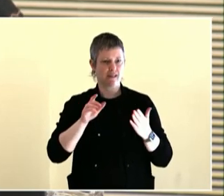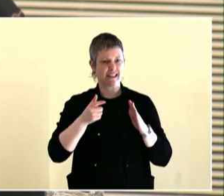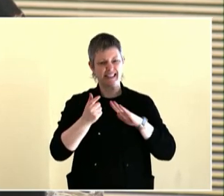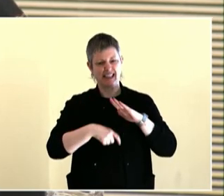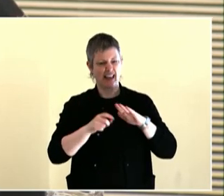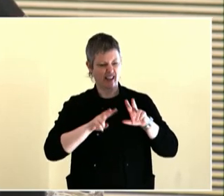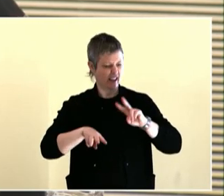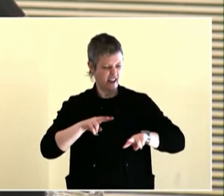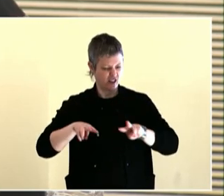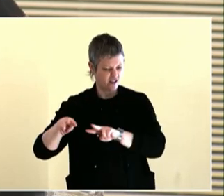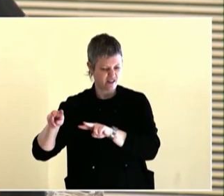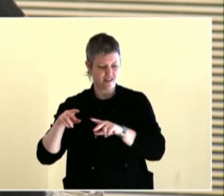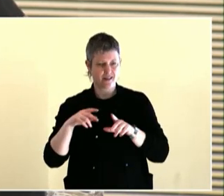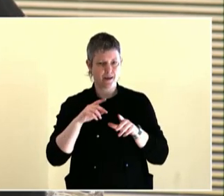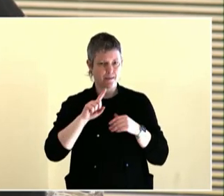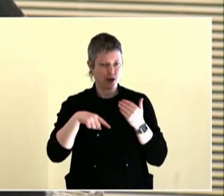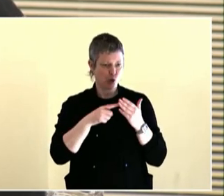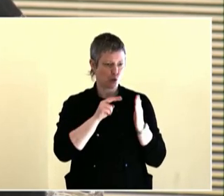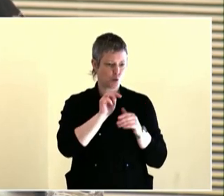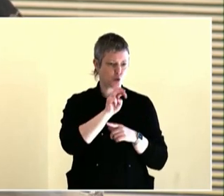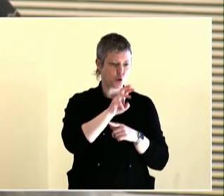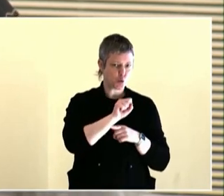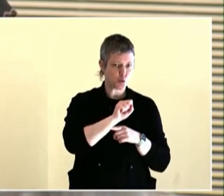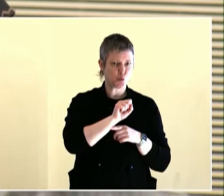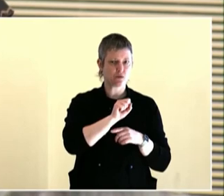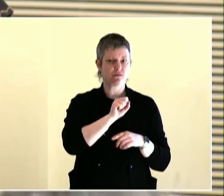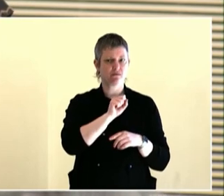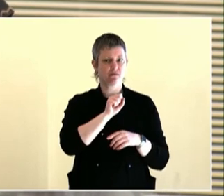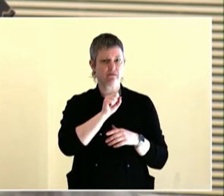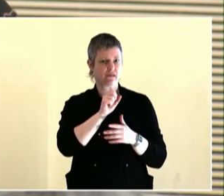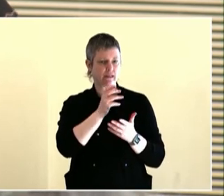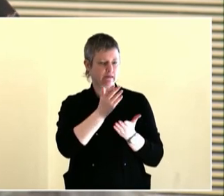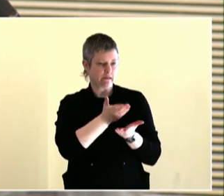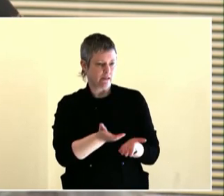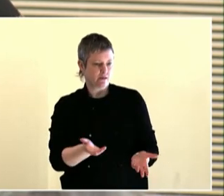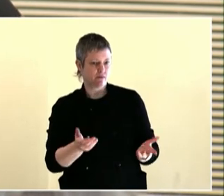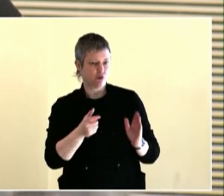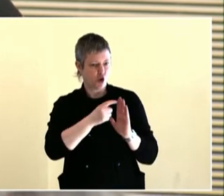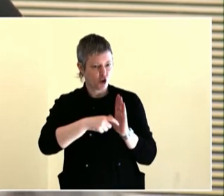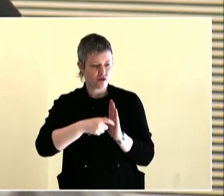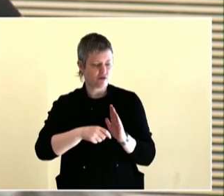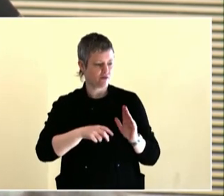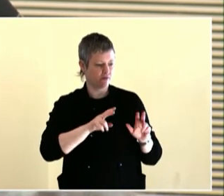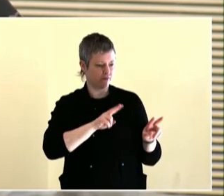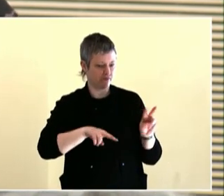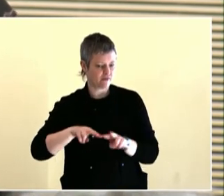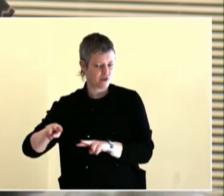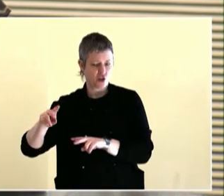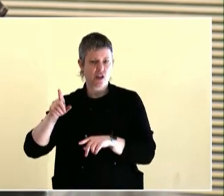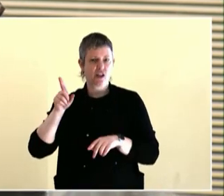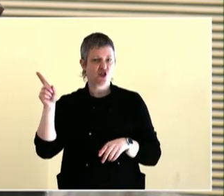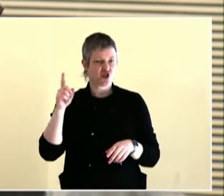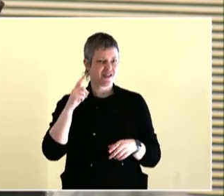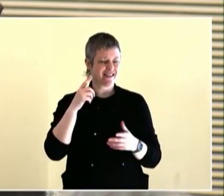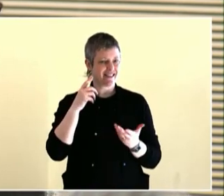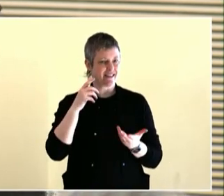really bring people together, share good food and they're conversation with a lot of different folks. I feel joyful today.